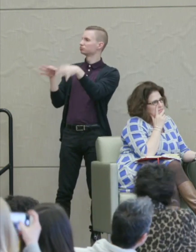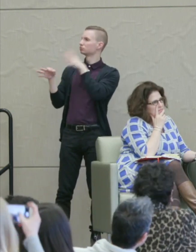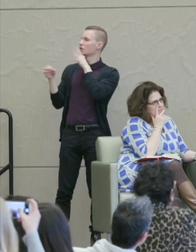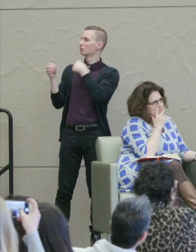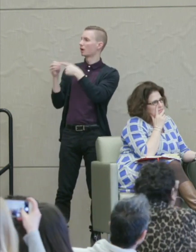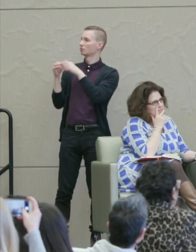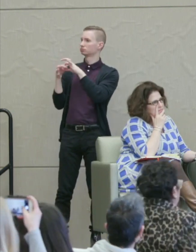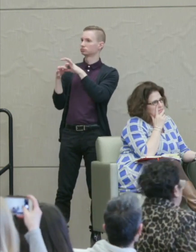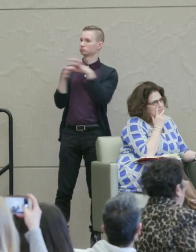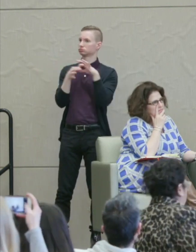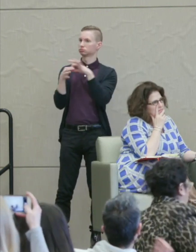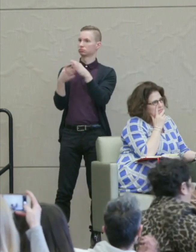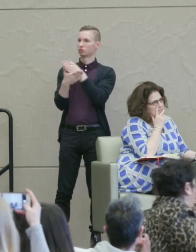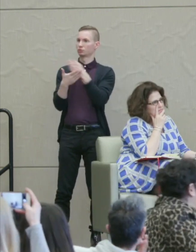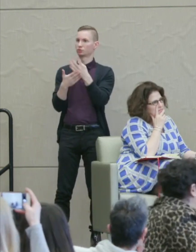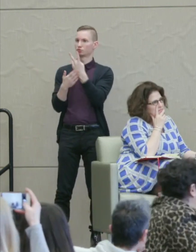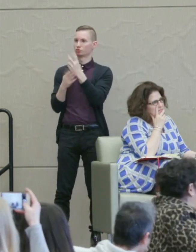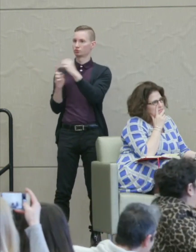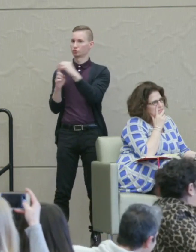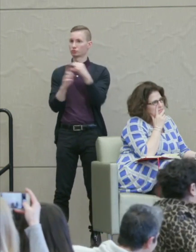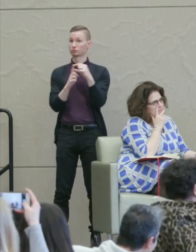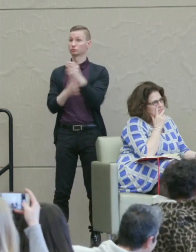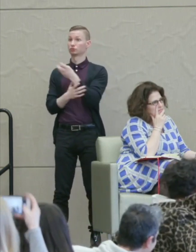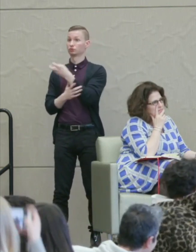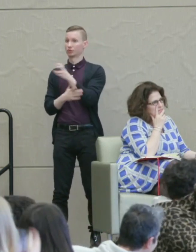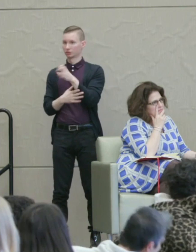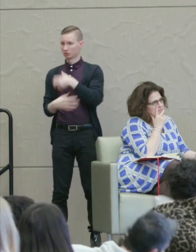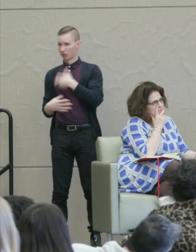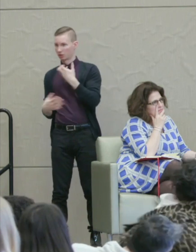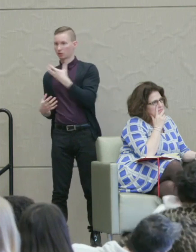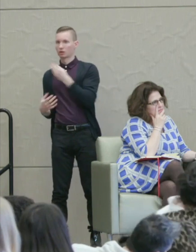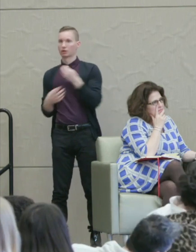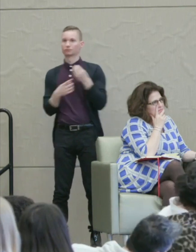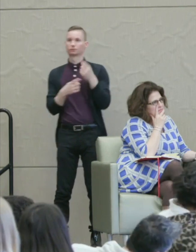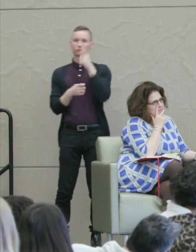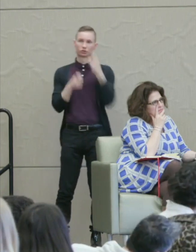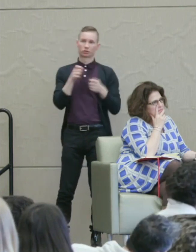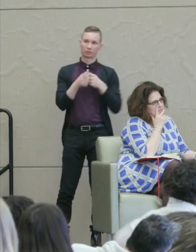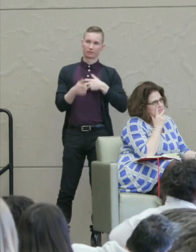the relationship between the terms transitioning and retributive anger.